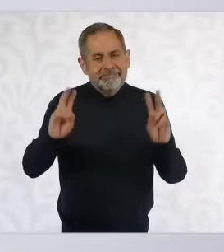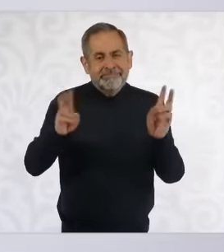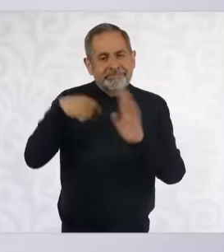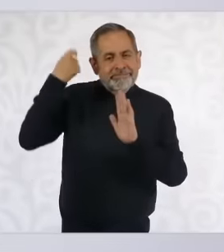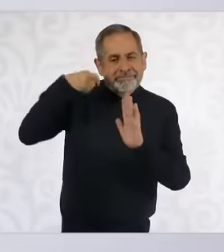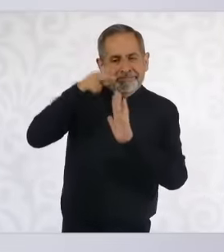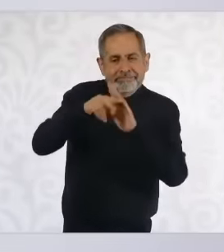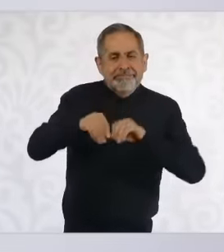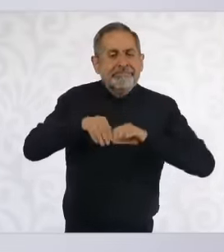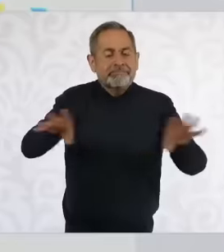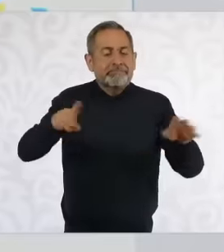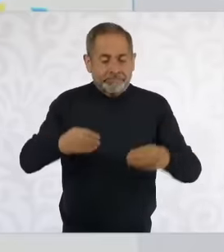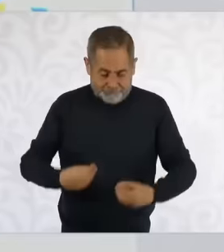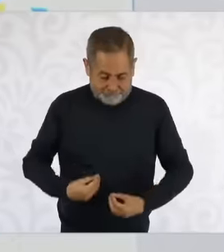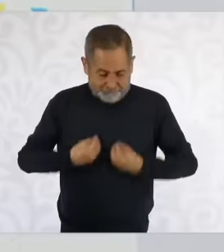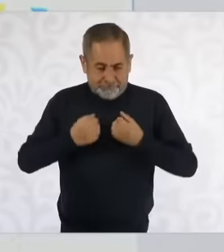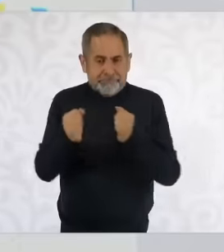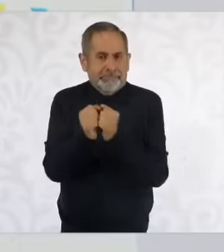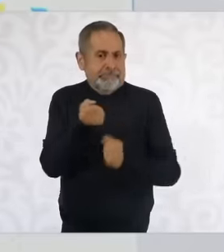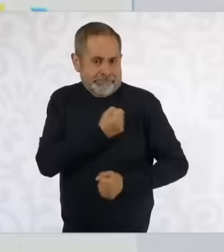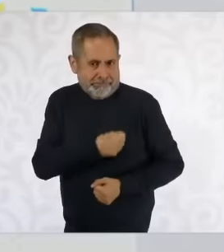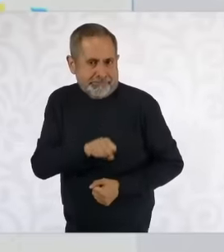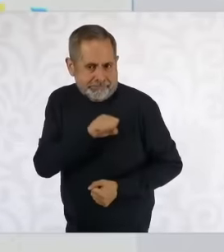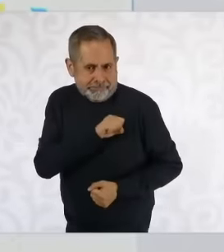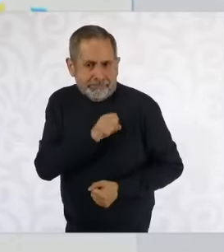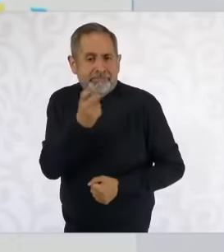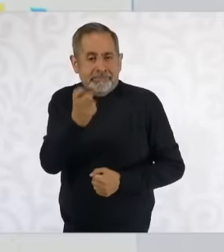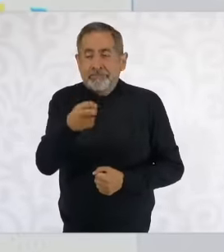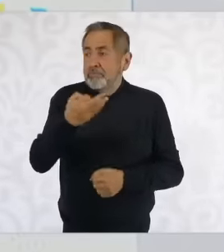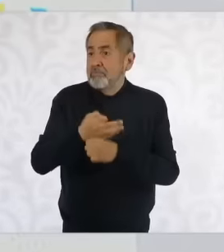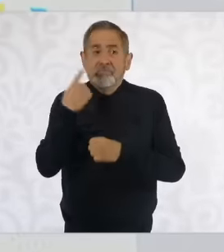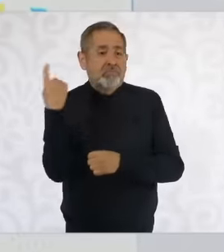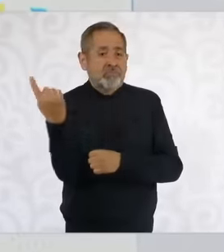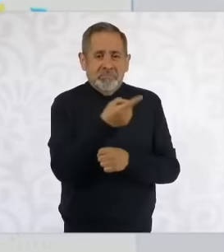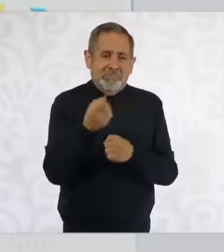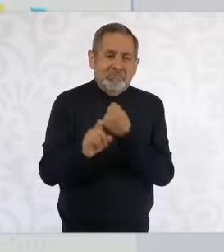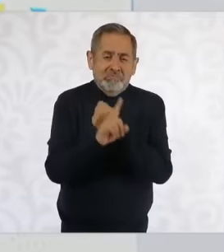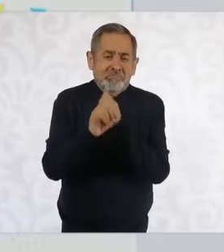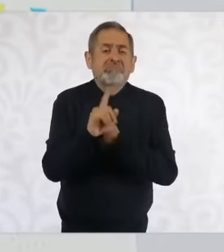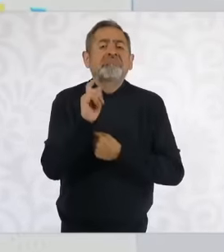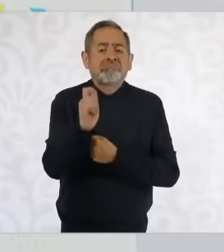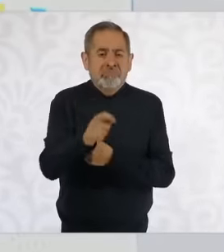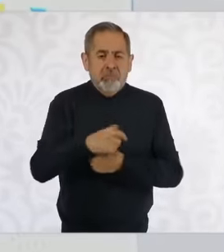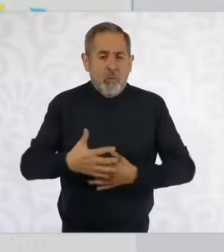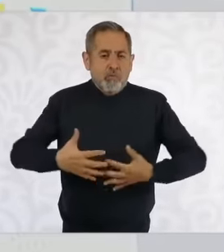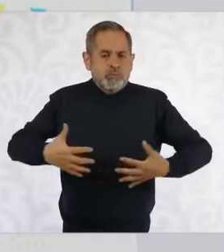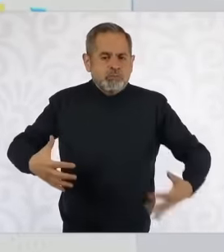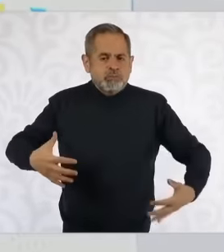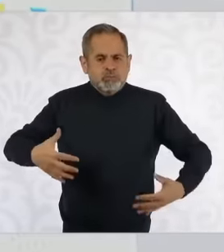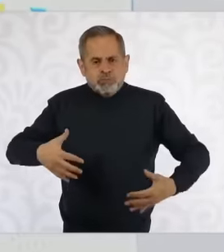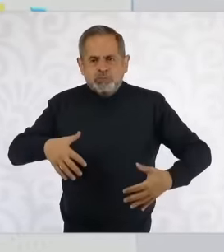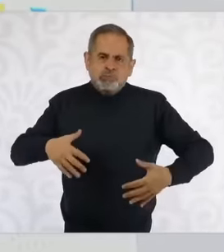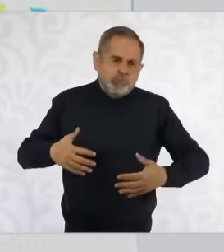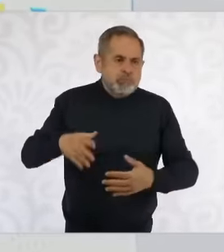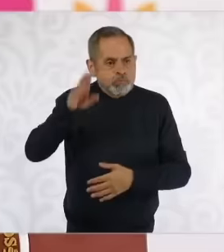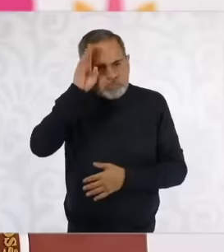precisely talks about the problem of obesity that has increased in the